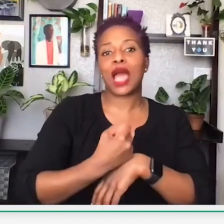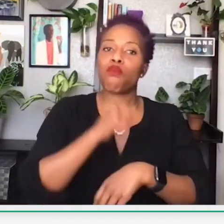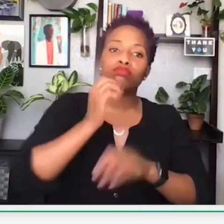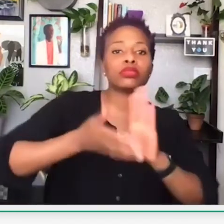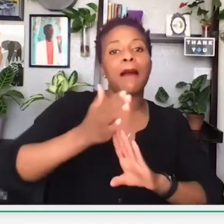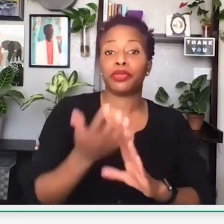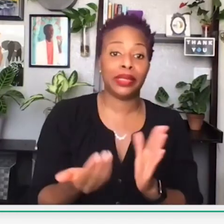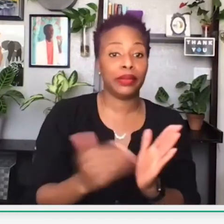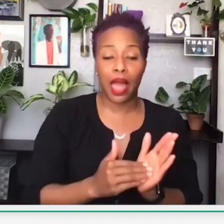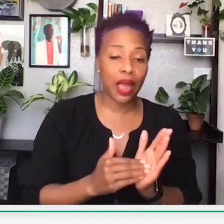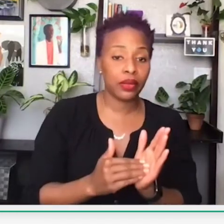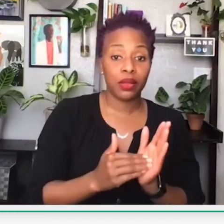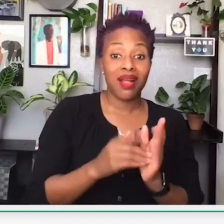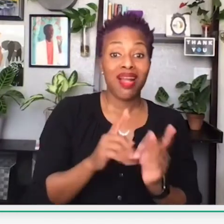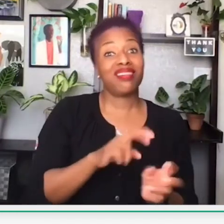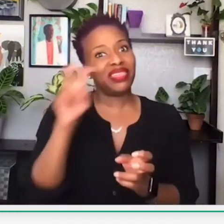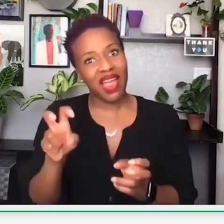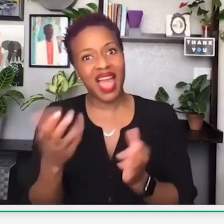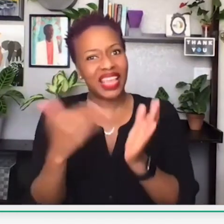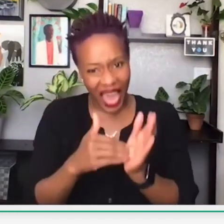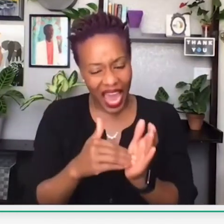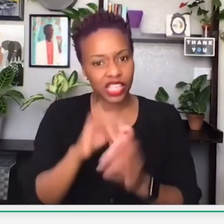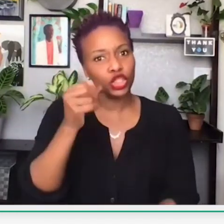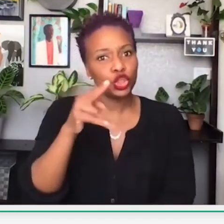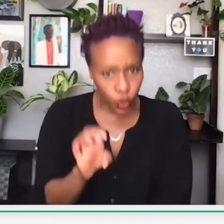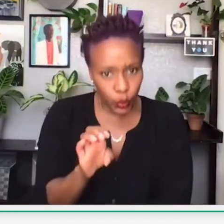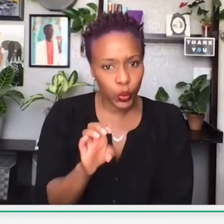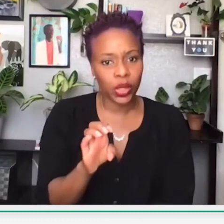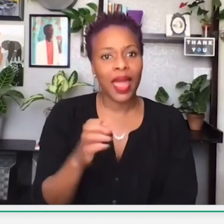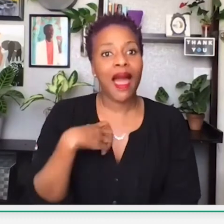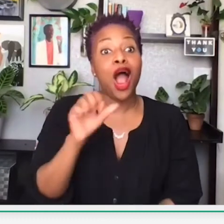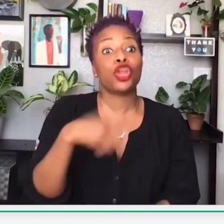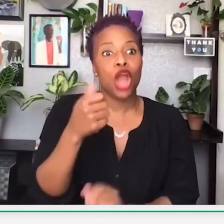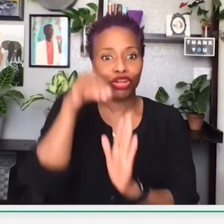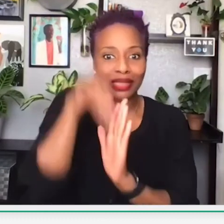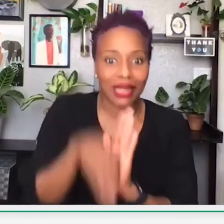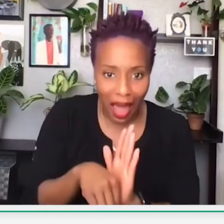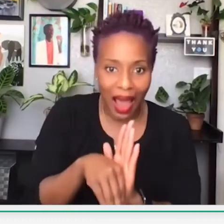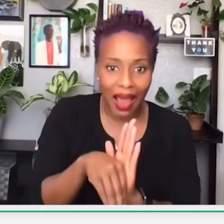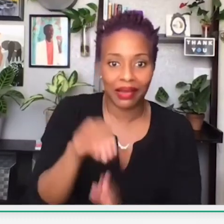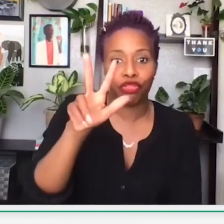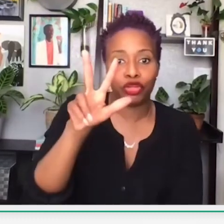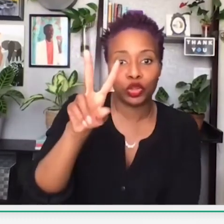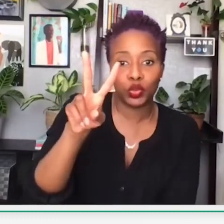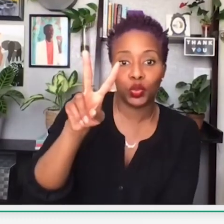where businesses had to shut down and were not able to reopen.